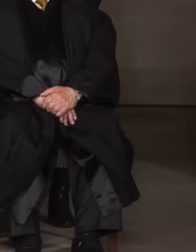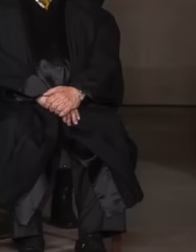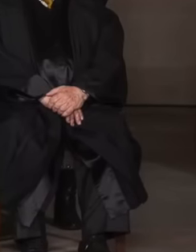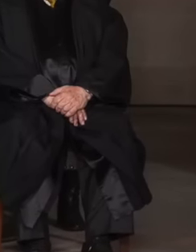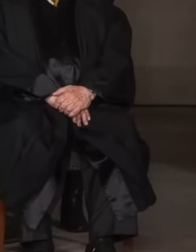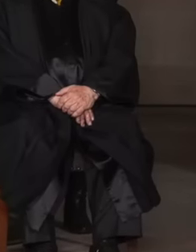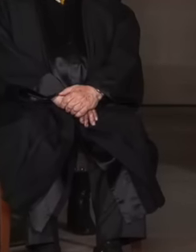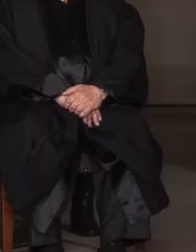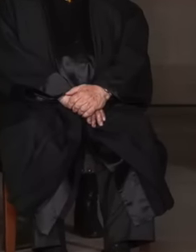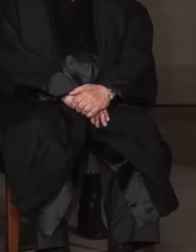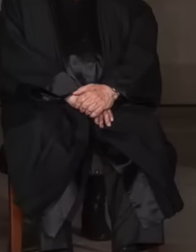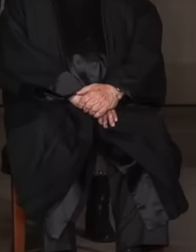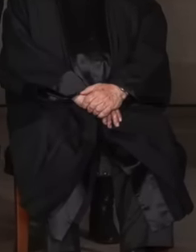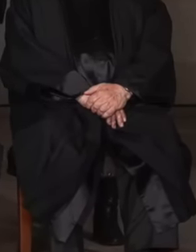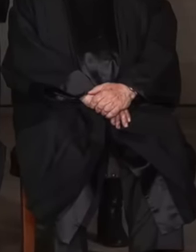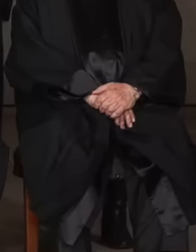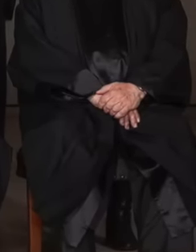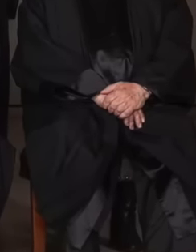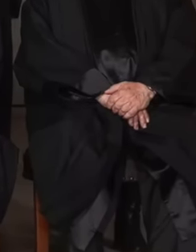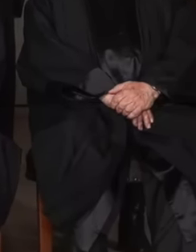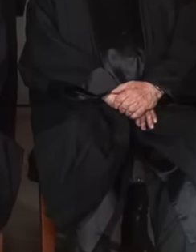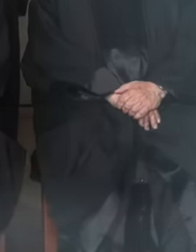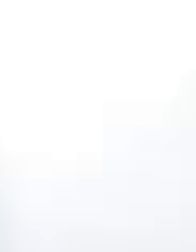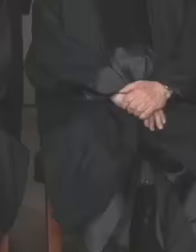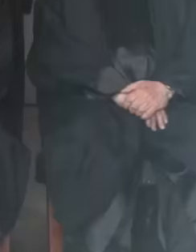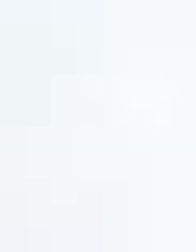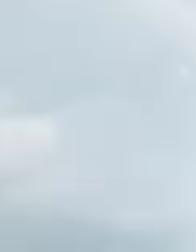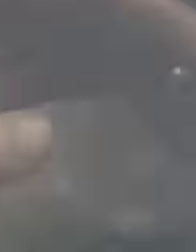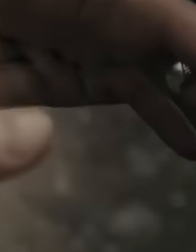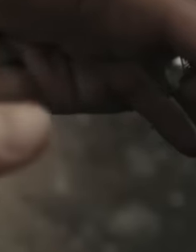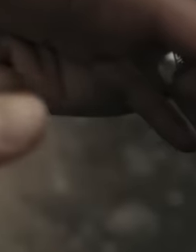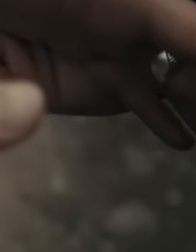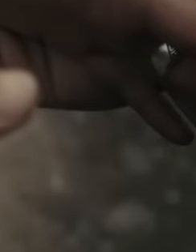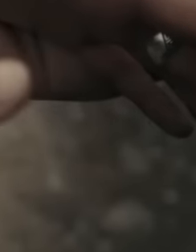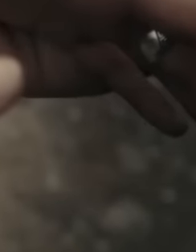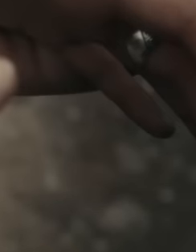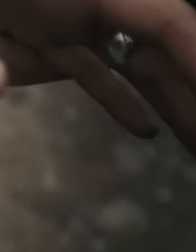the workers of the judicial branch at all because they were profiting from the administration